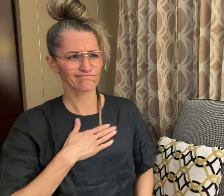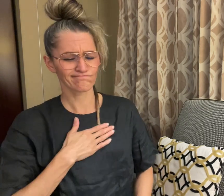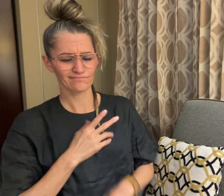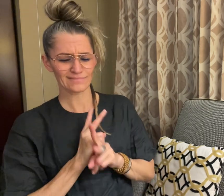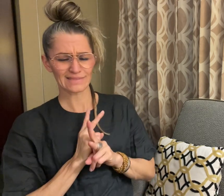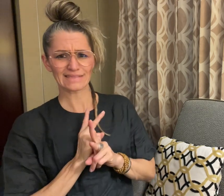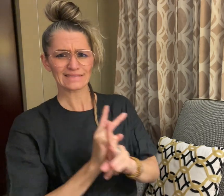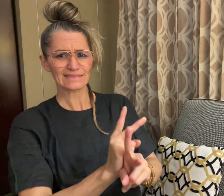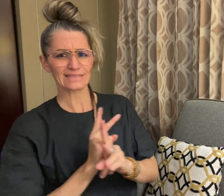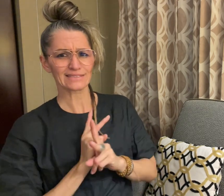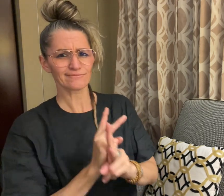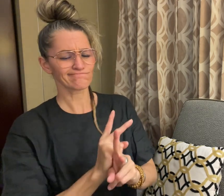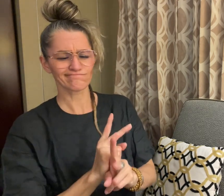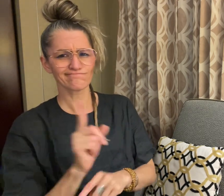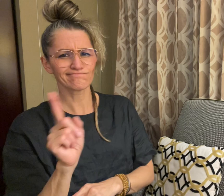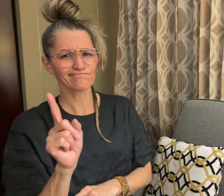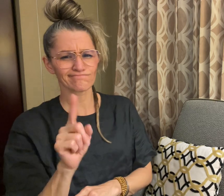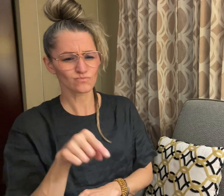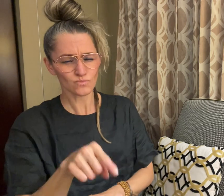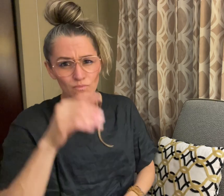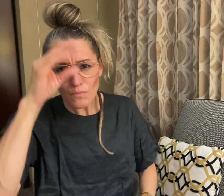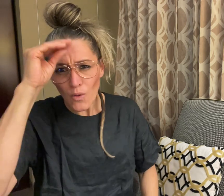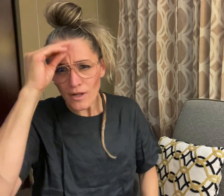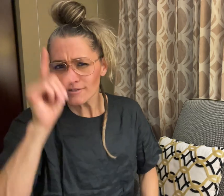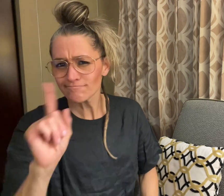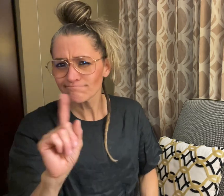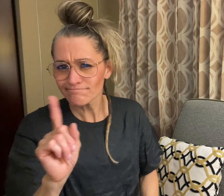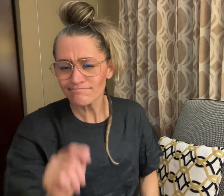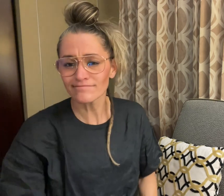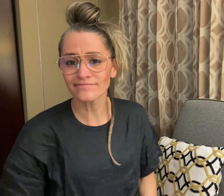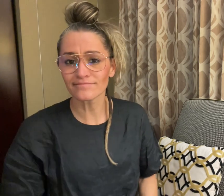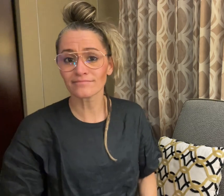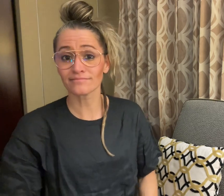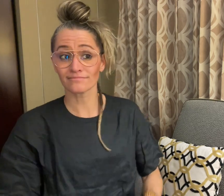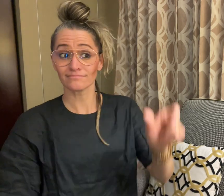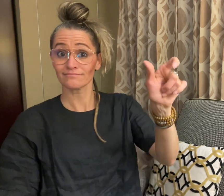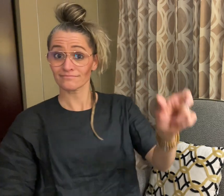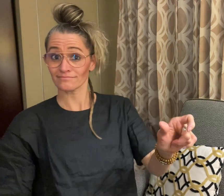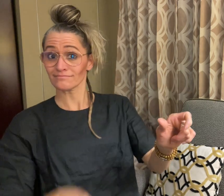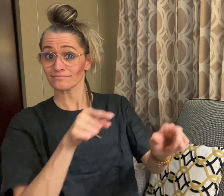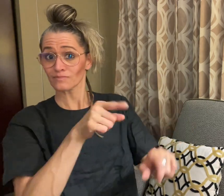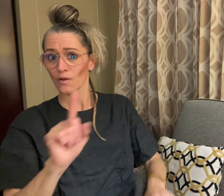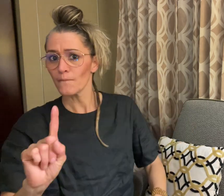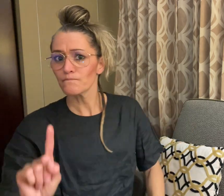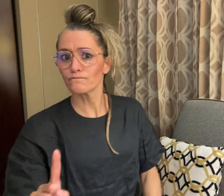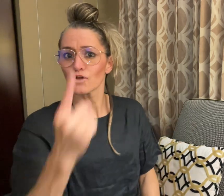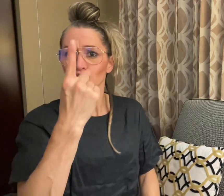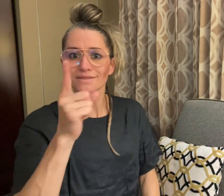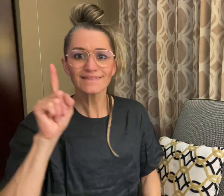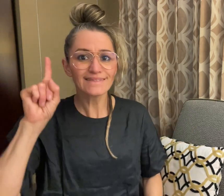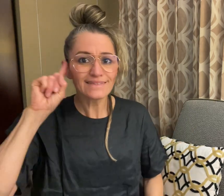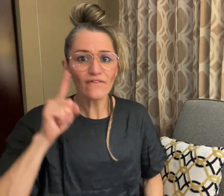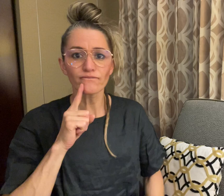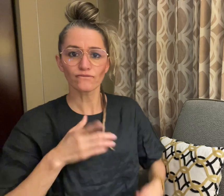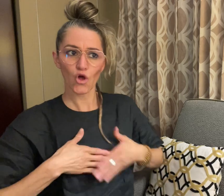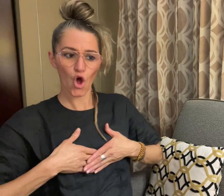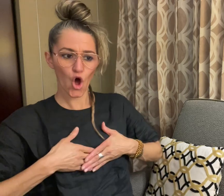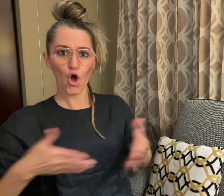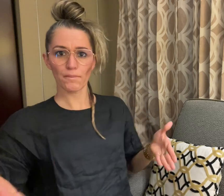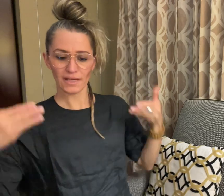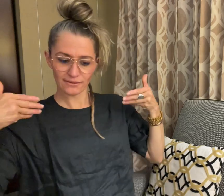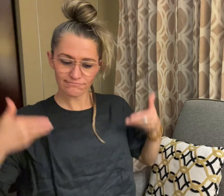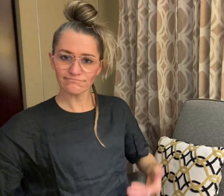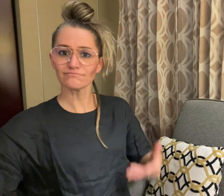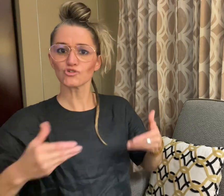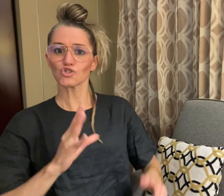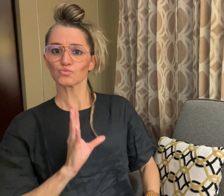quite right with her identity. As the first Deaf openly